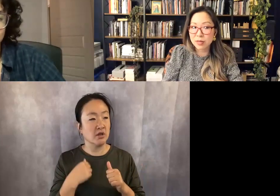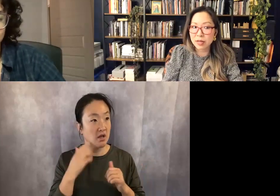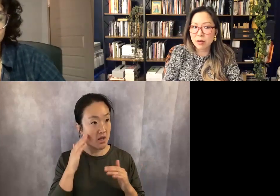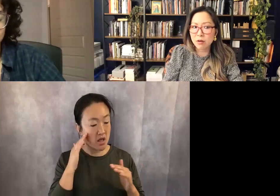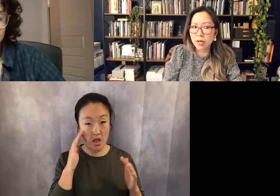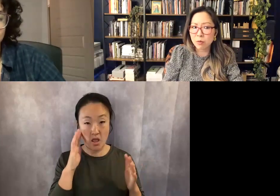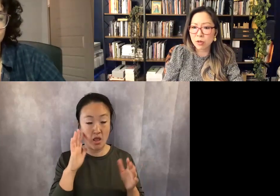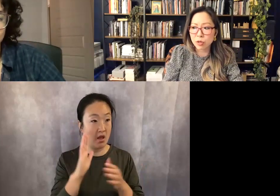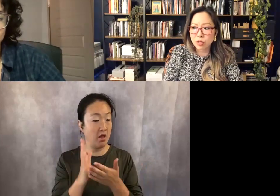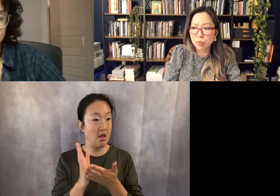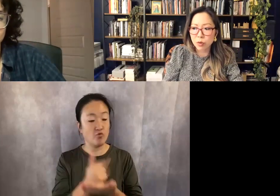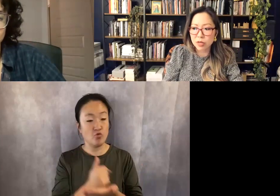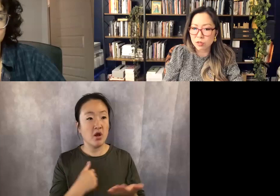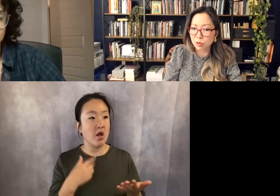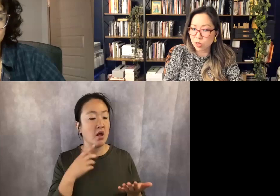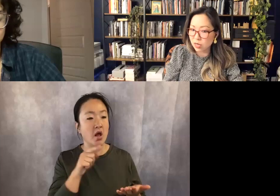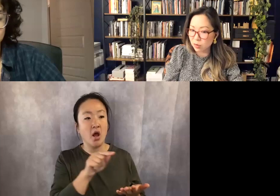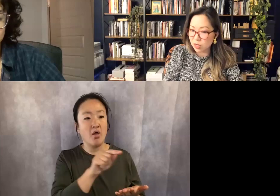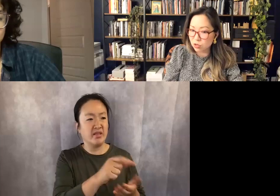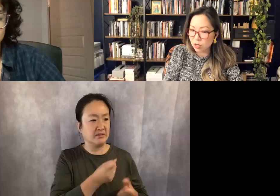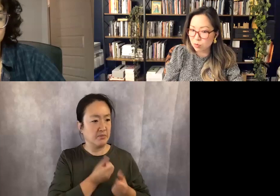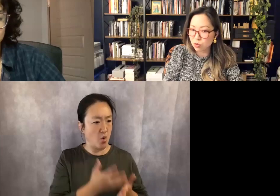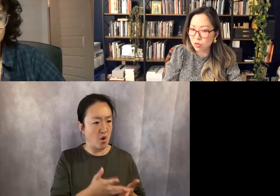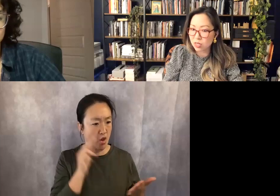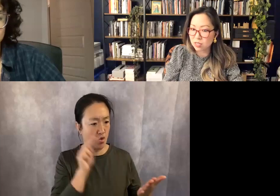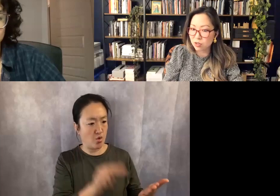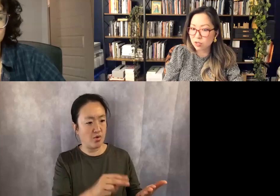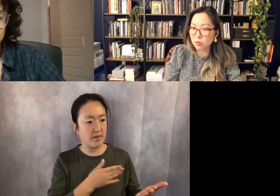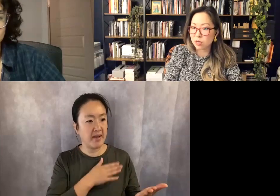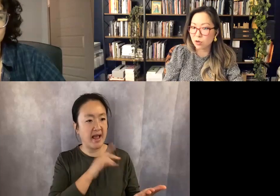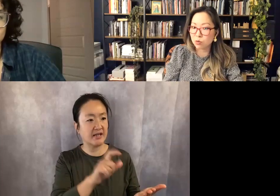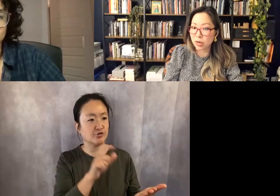to be like, Okay, well, this poet is looking at me. 00:50:07.000 --> 00:50:18.000 Instagram stories, and there's somebody who